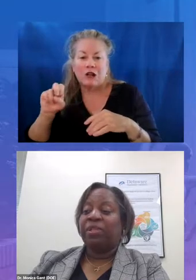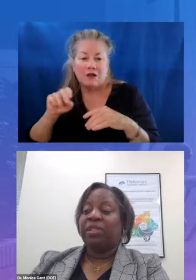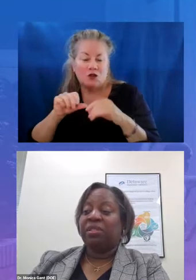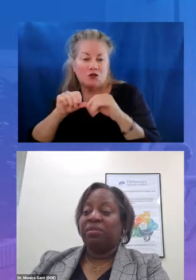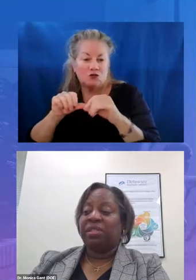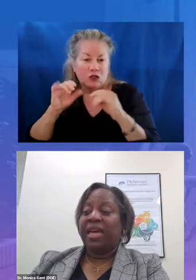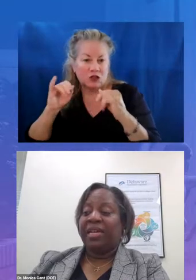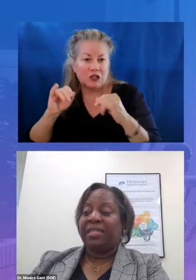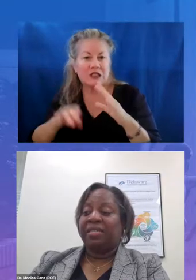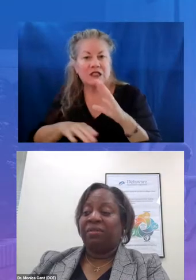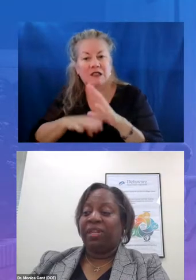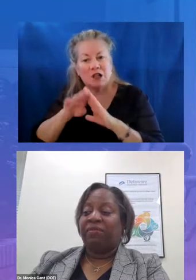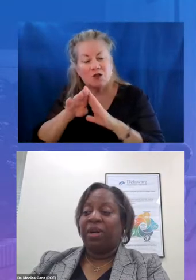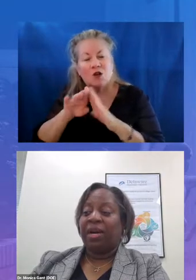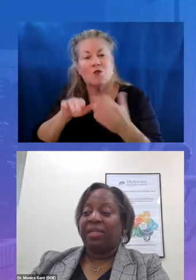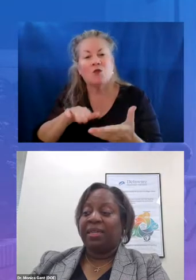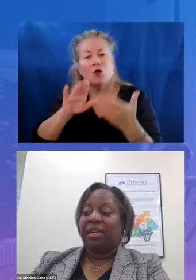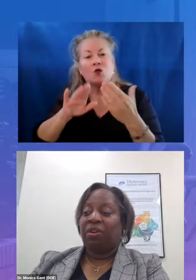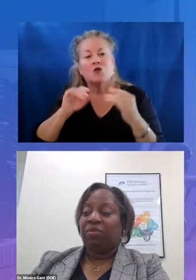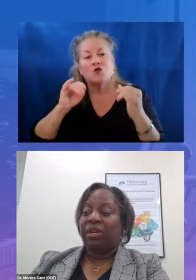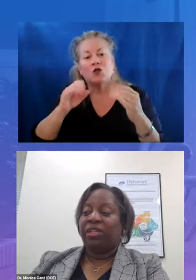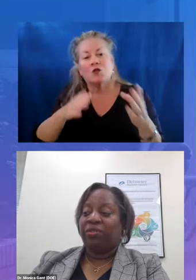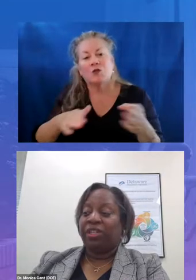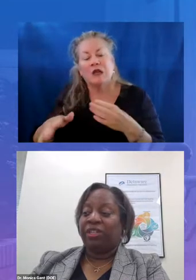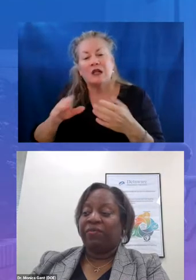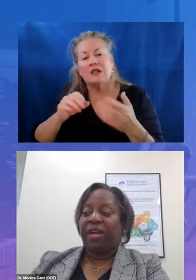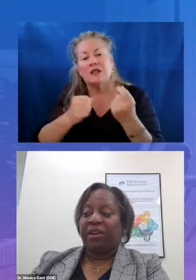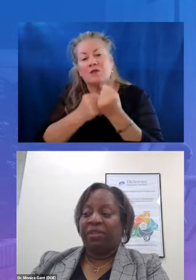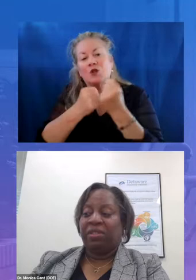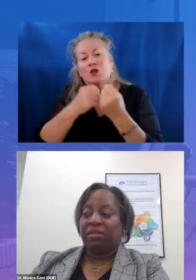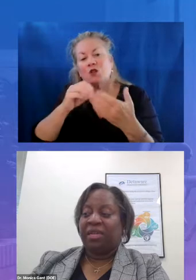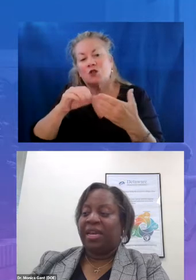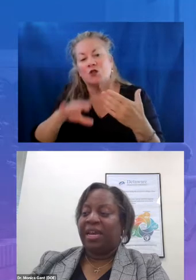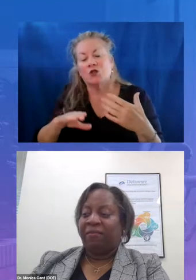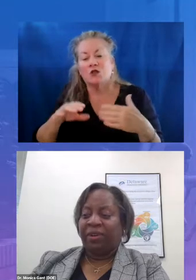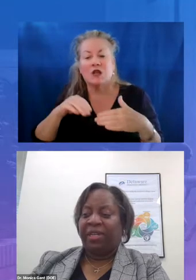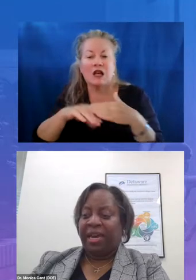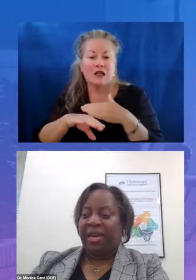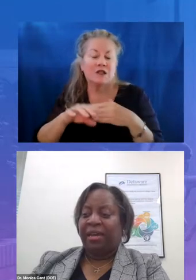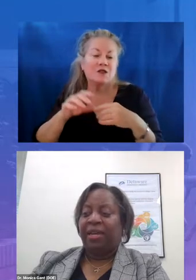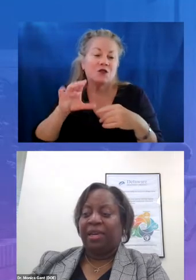students access to grade level content and court instruction for every student every day in their